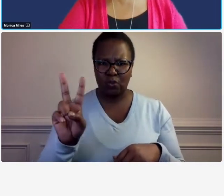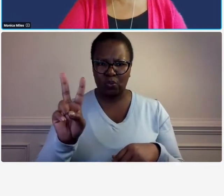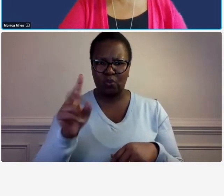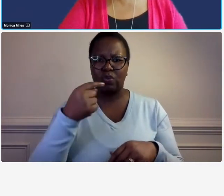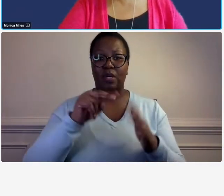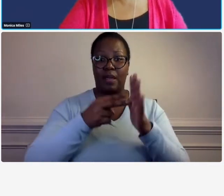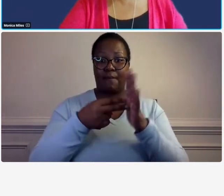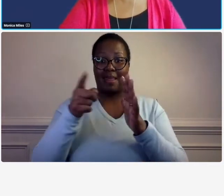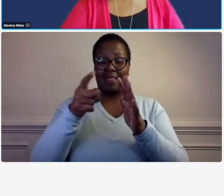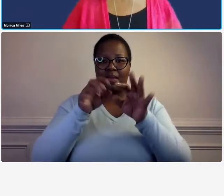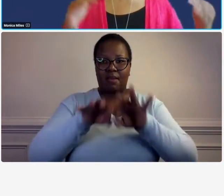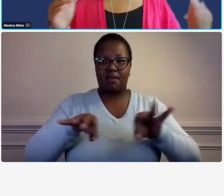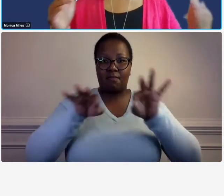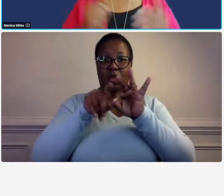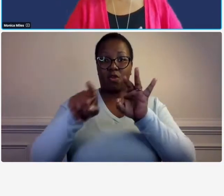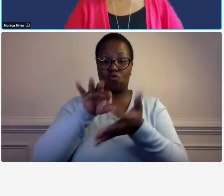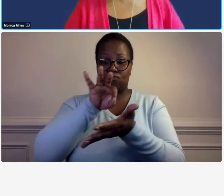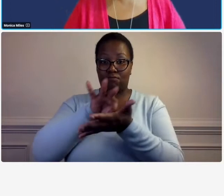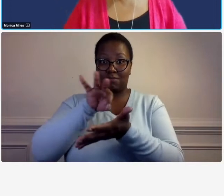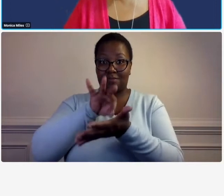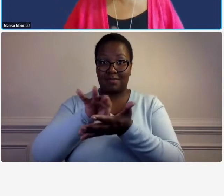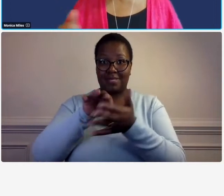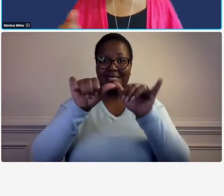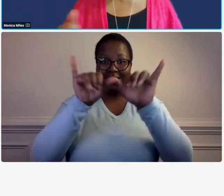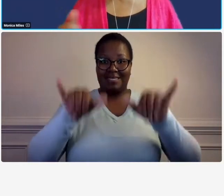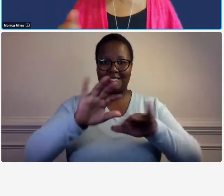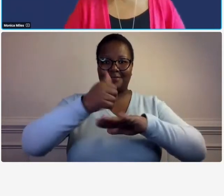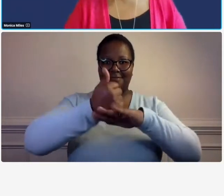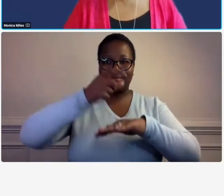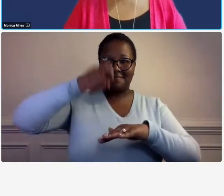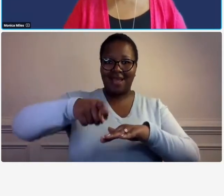adequate accounting system so boom here it is this is why we're doing this webinar today